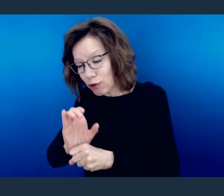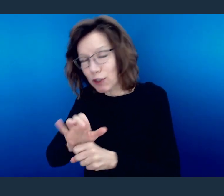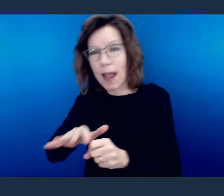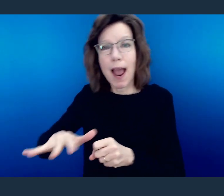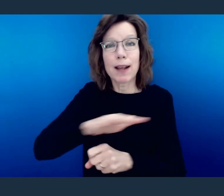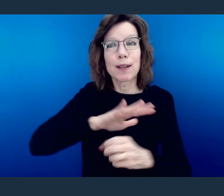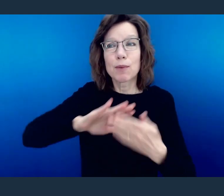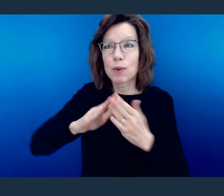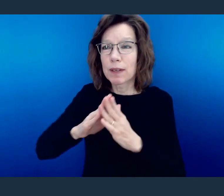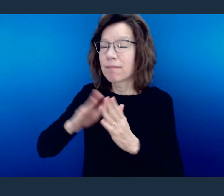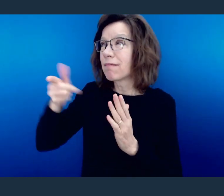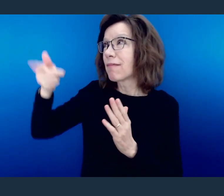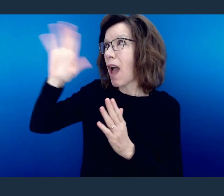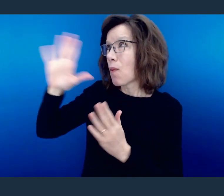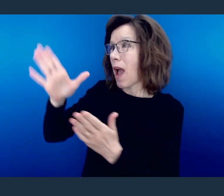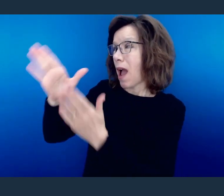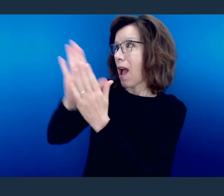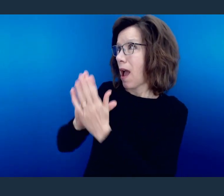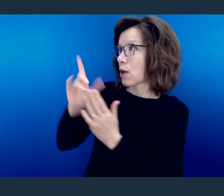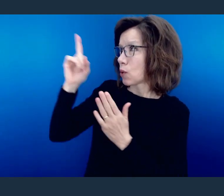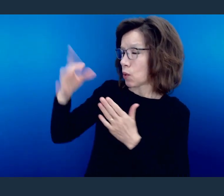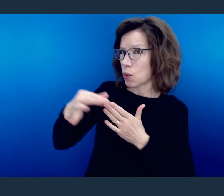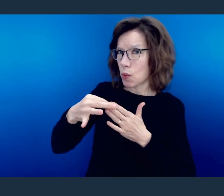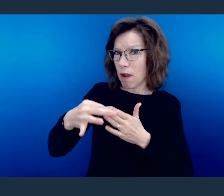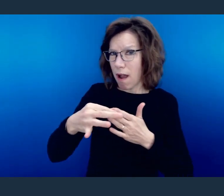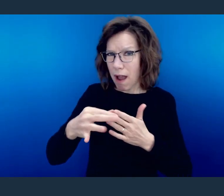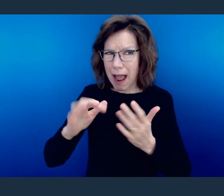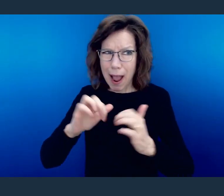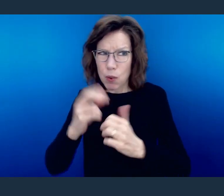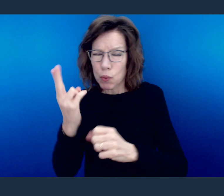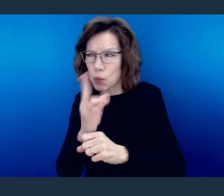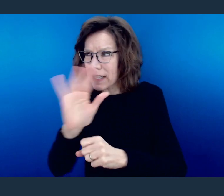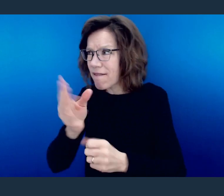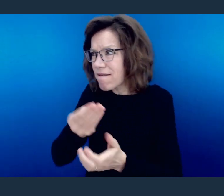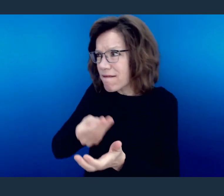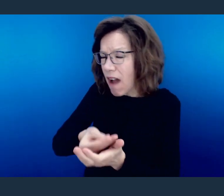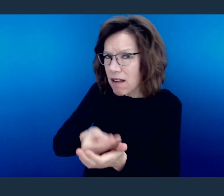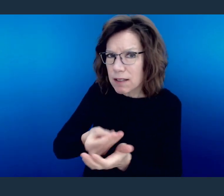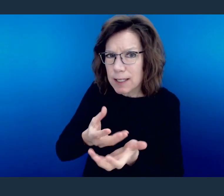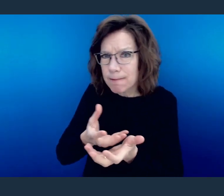God, we ask that You guide us as we are wise with those funds that You give.